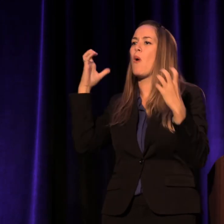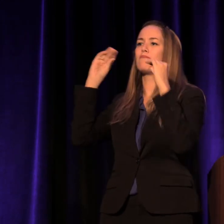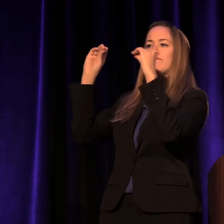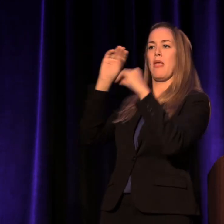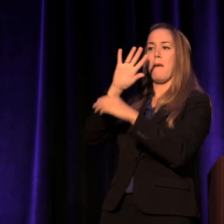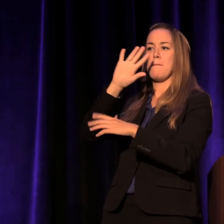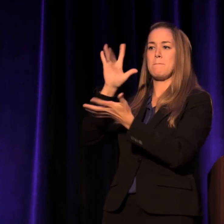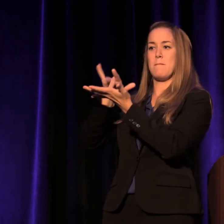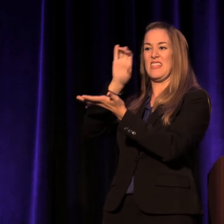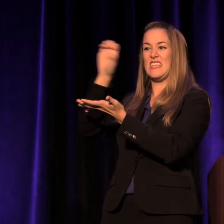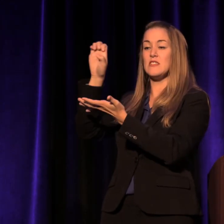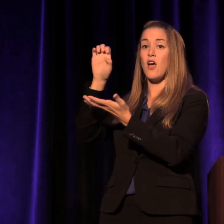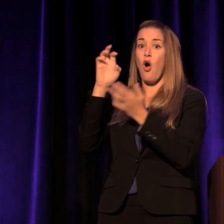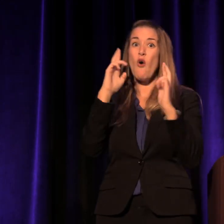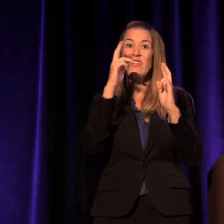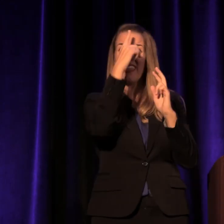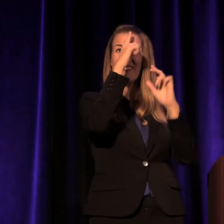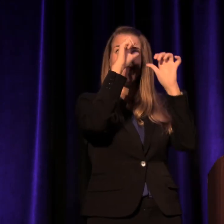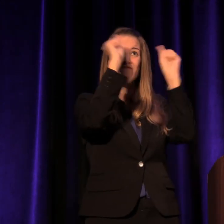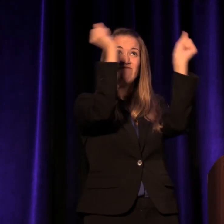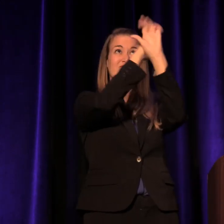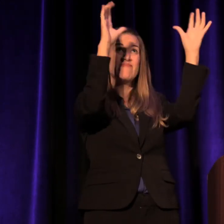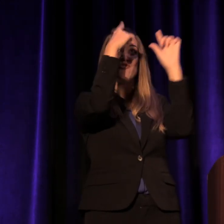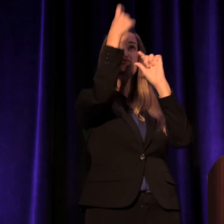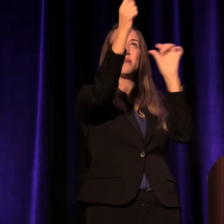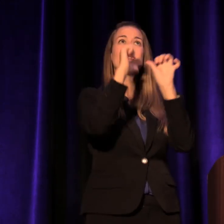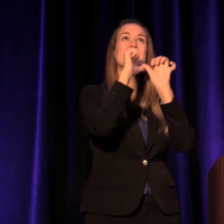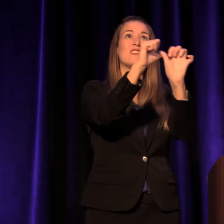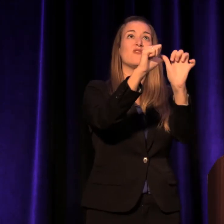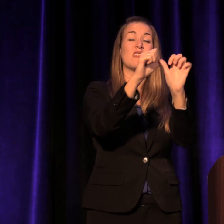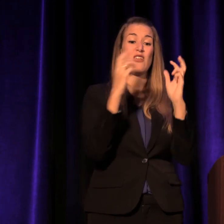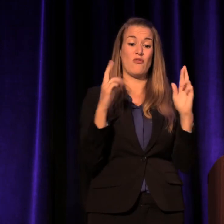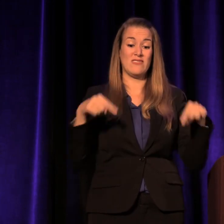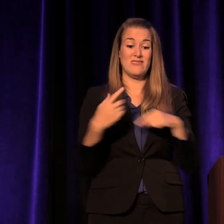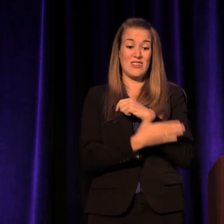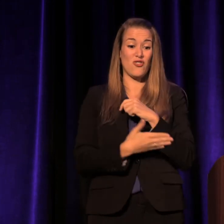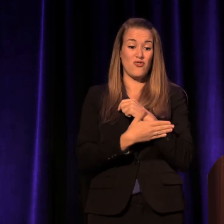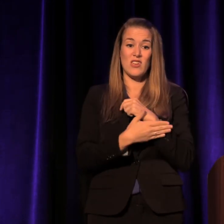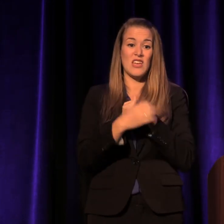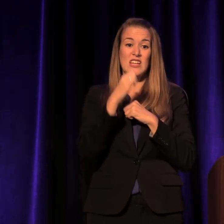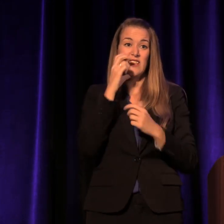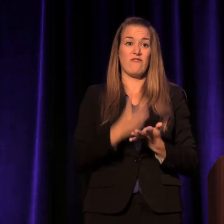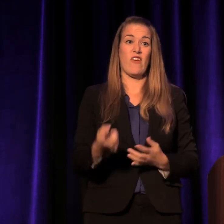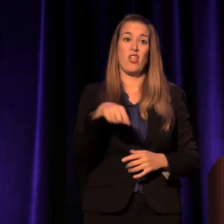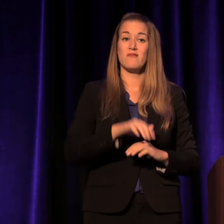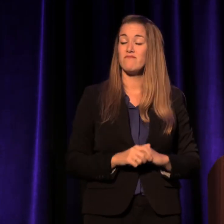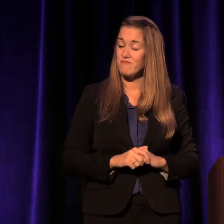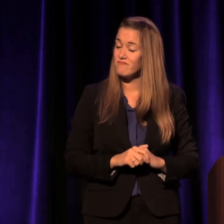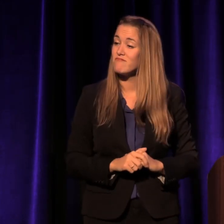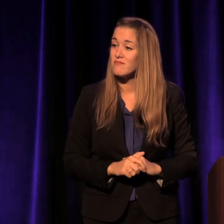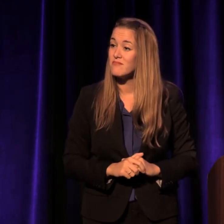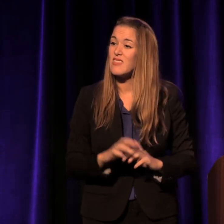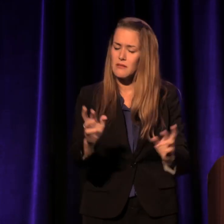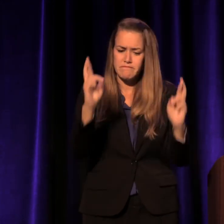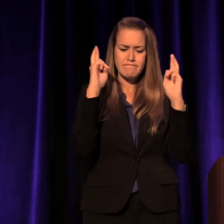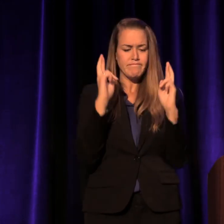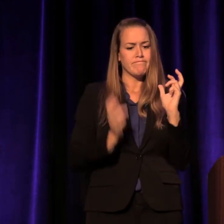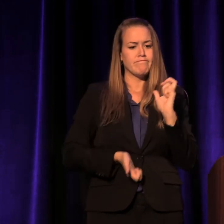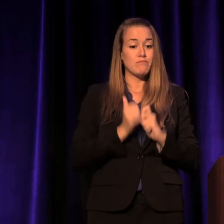I hope our country doesn't let her down. What I hope most of all, tonight,